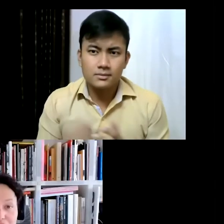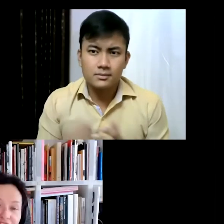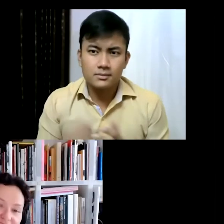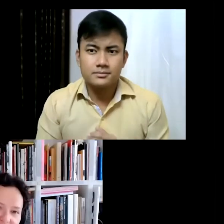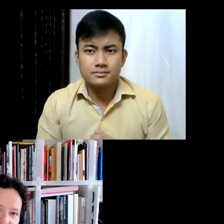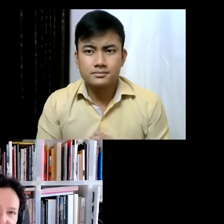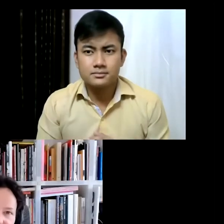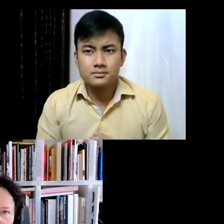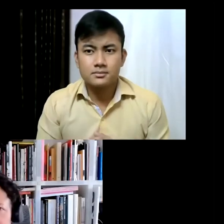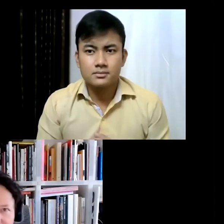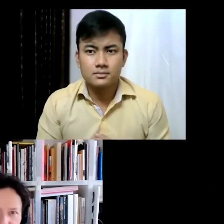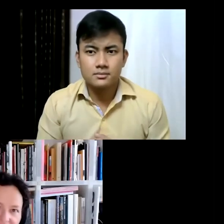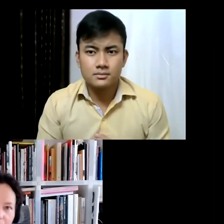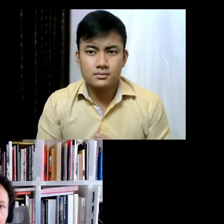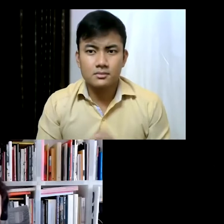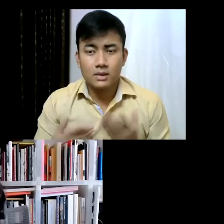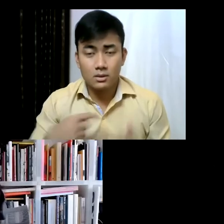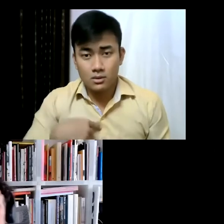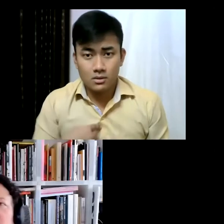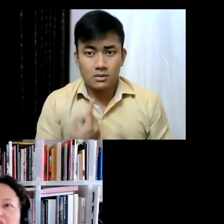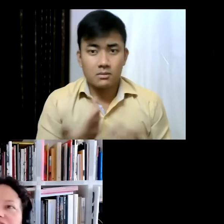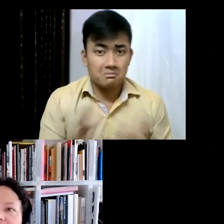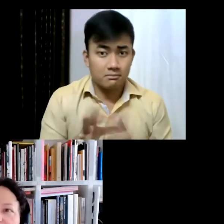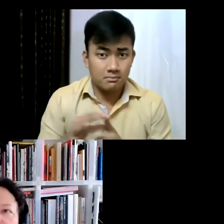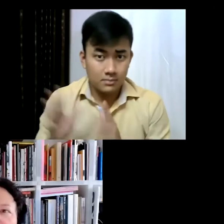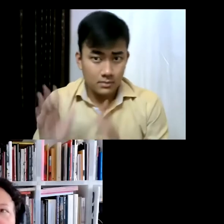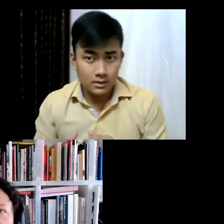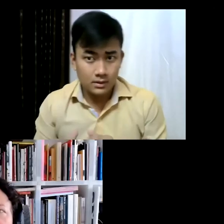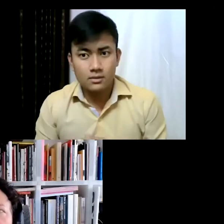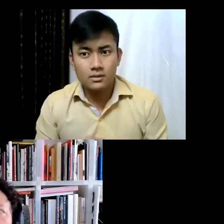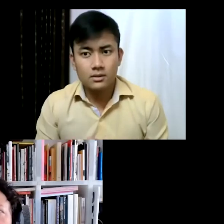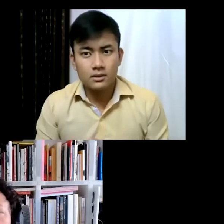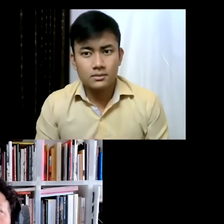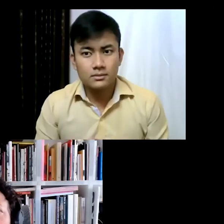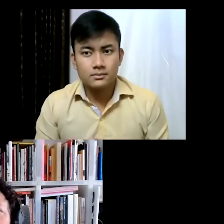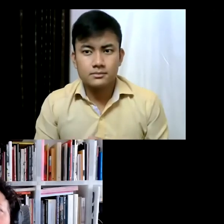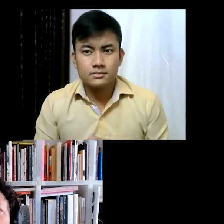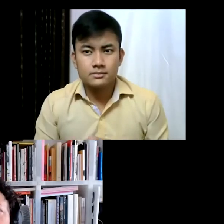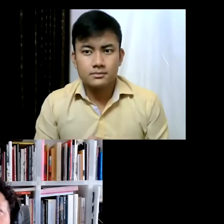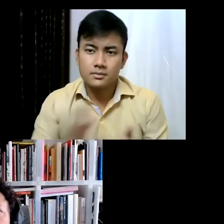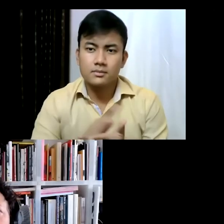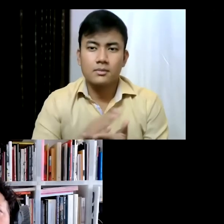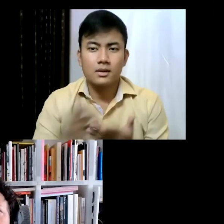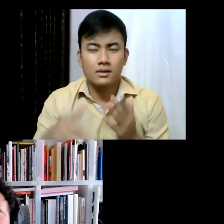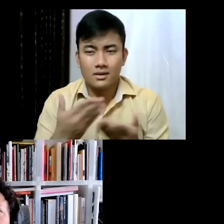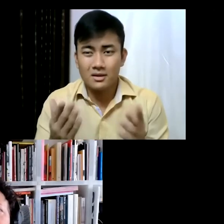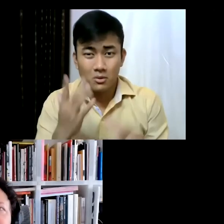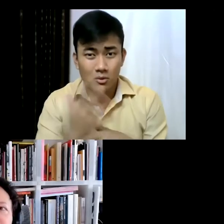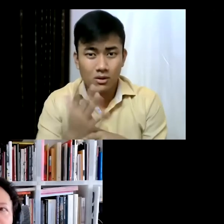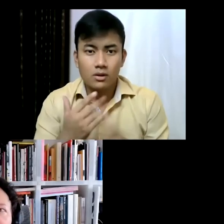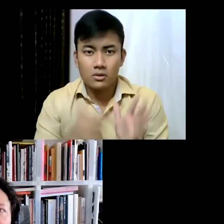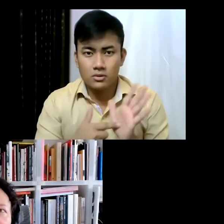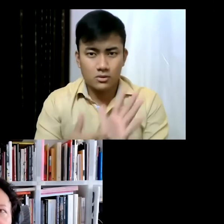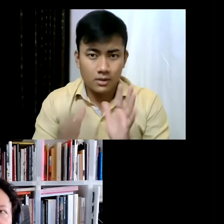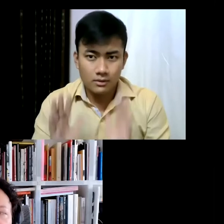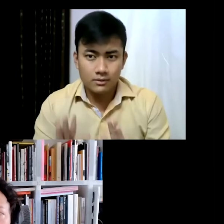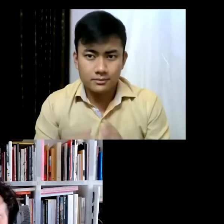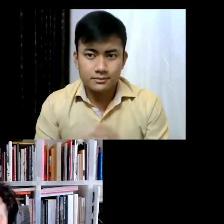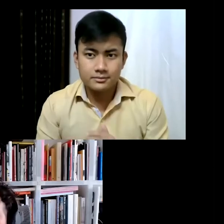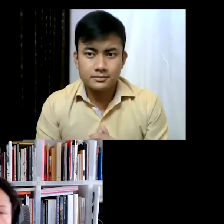of course is dear to me, and it will be definitely a highlight of my show... but it is definitely a